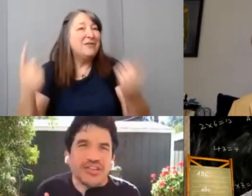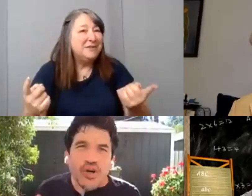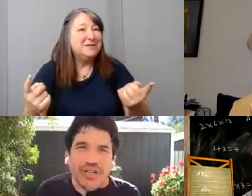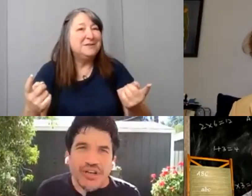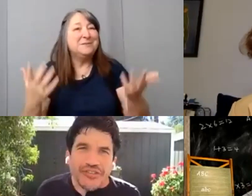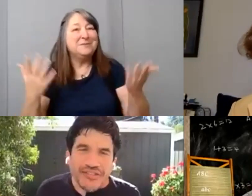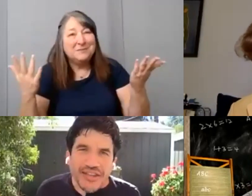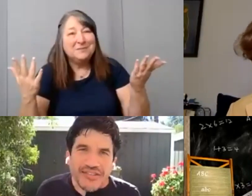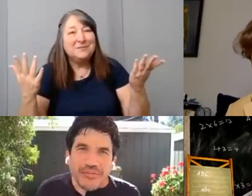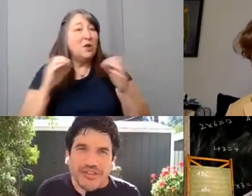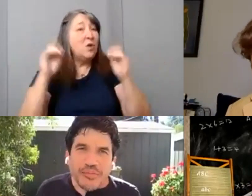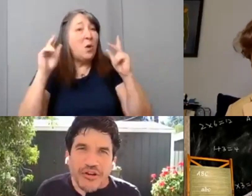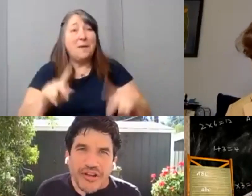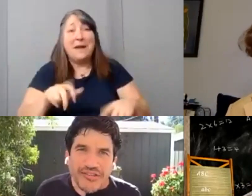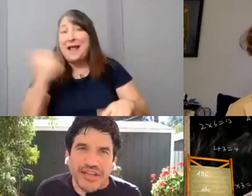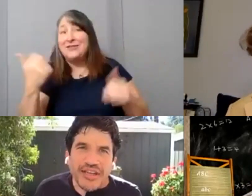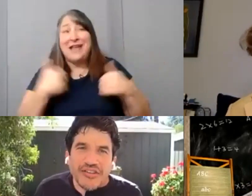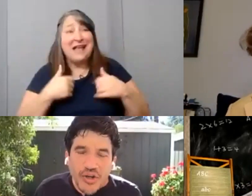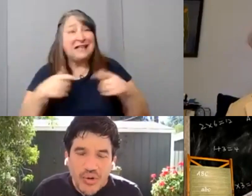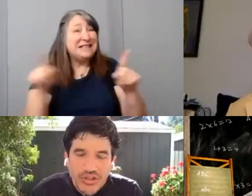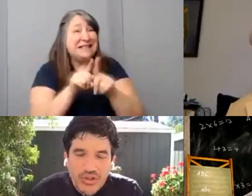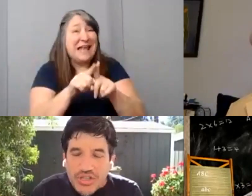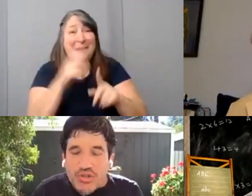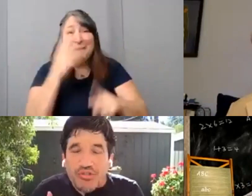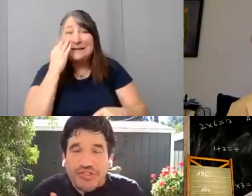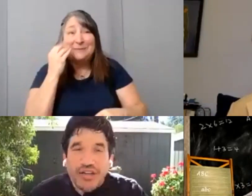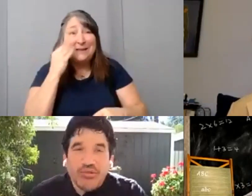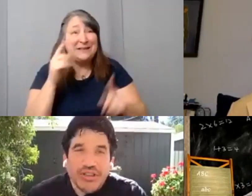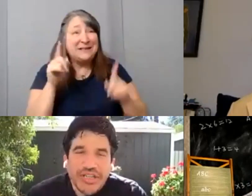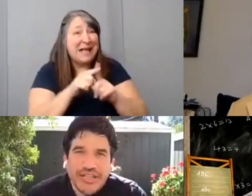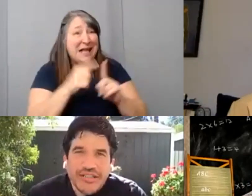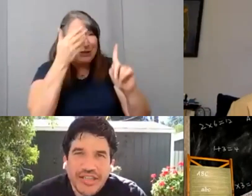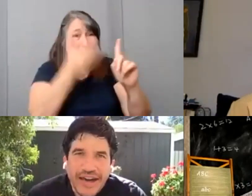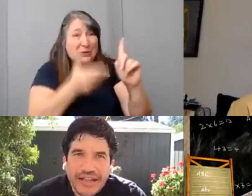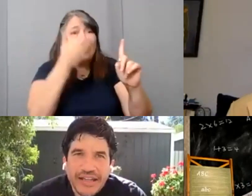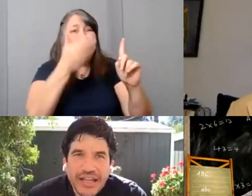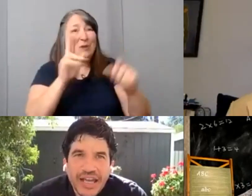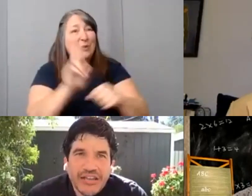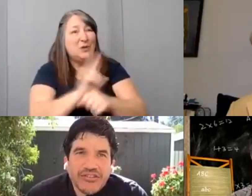Nobody else has that same experience. So you can use that. You can lean into that